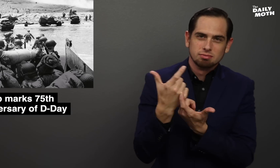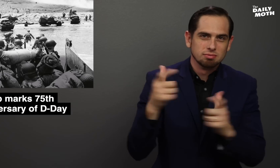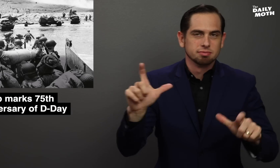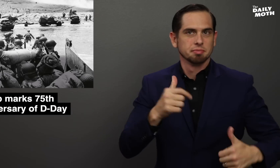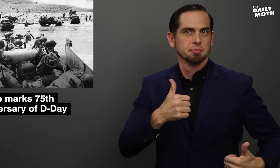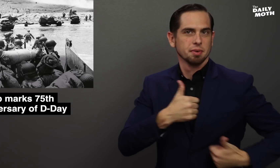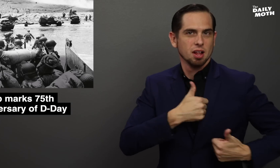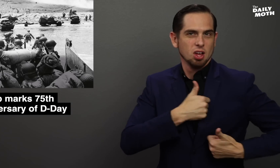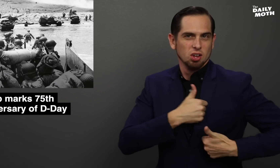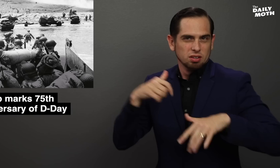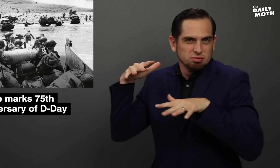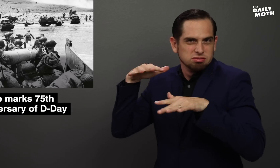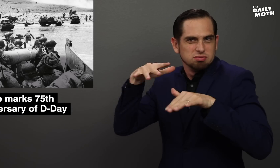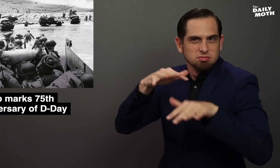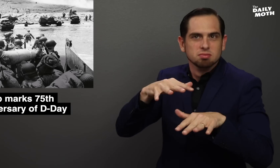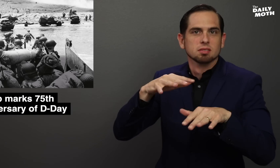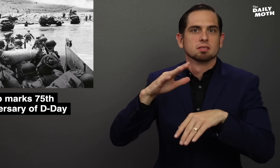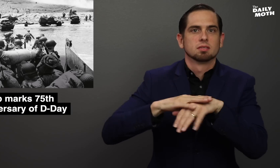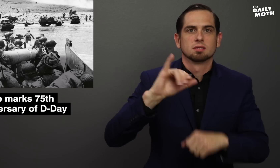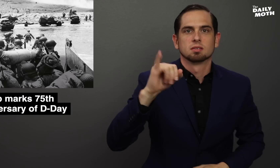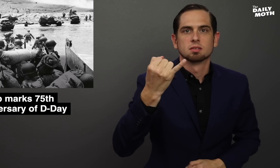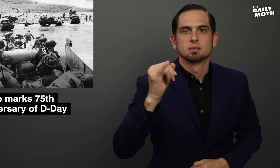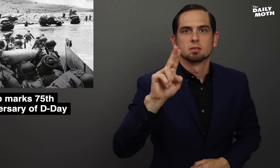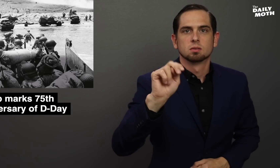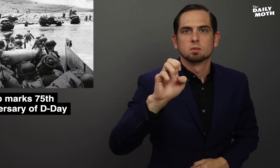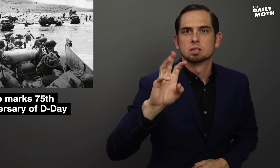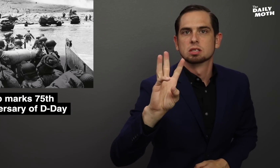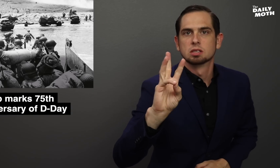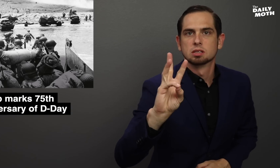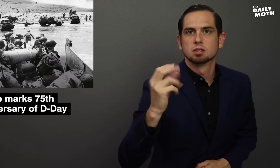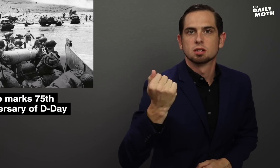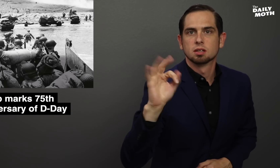a massive military operation on June 6,